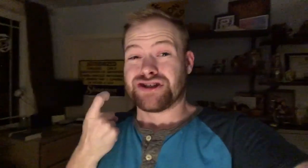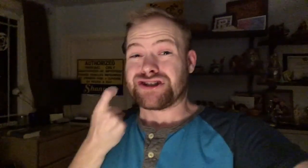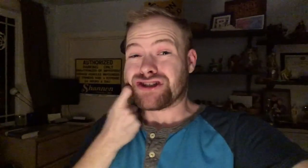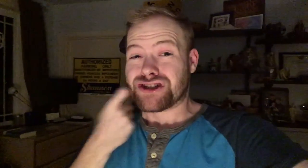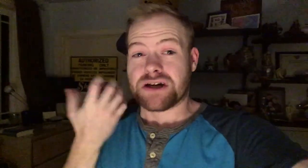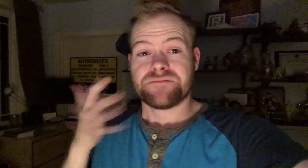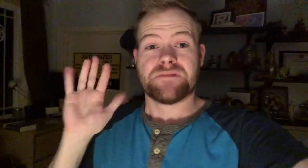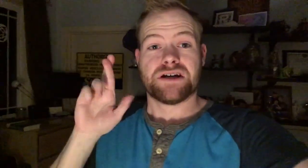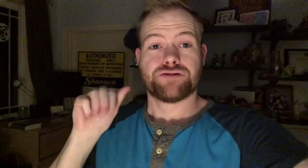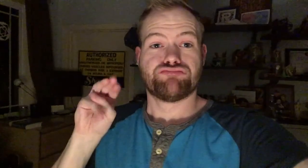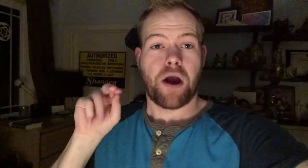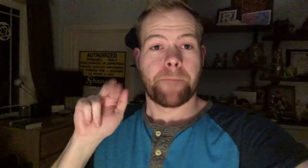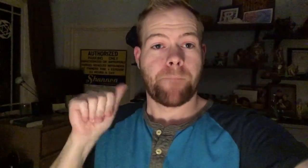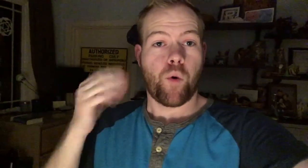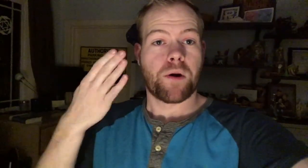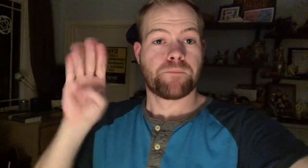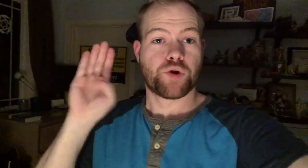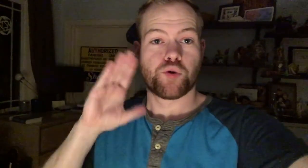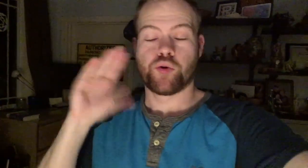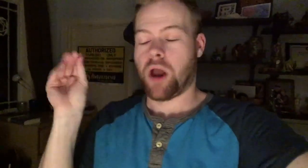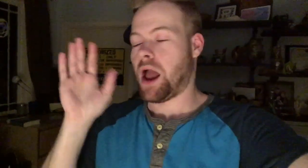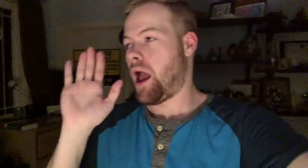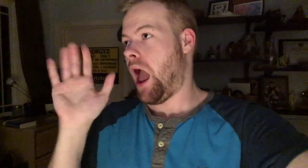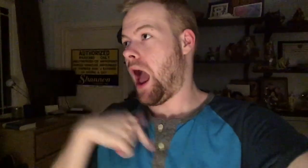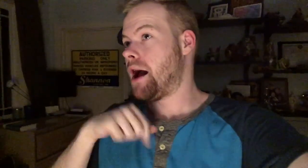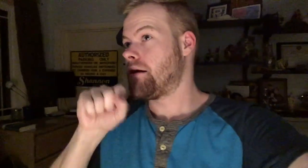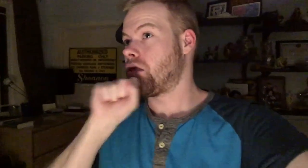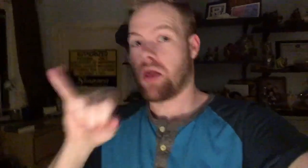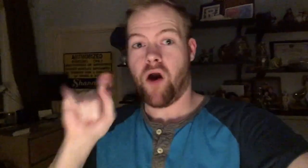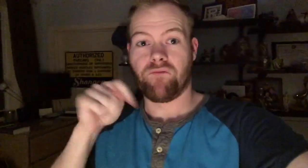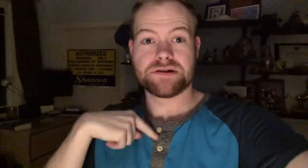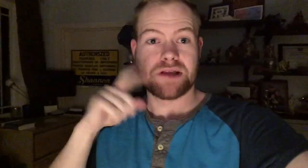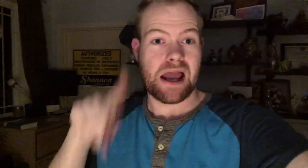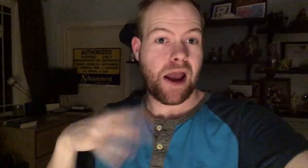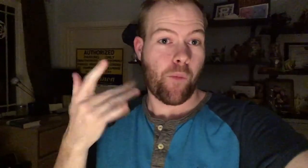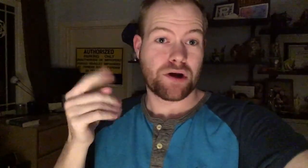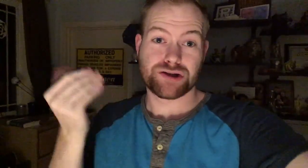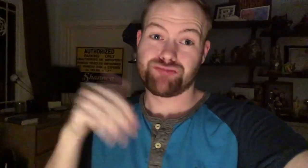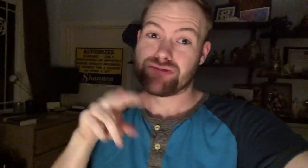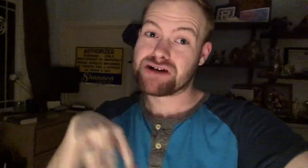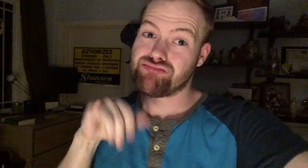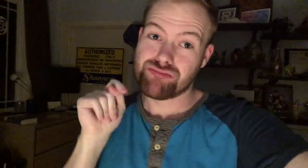Just finished Ramona Blue, and I LOVE IT. I can't wait to re-read it.